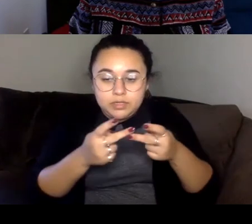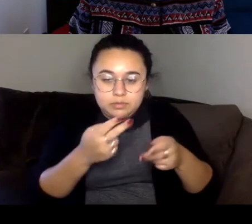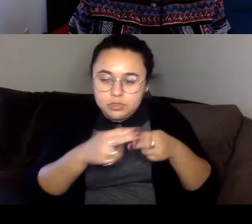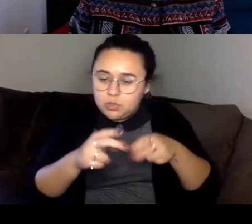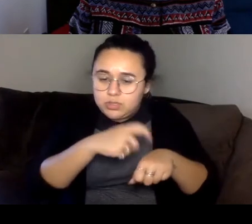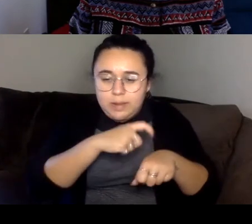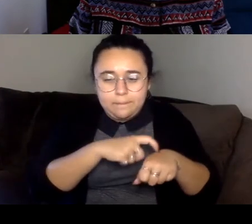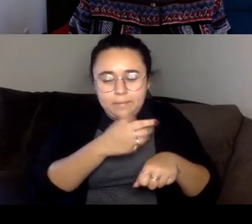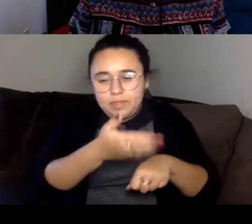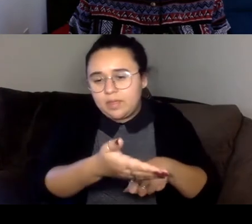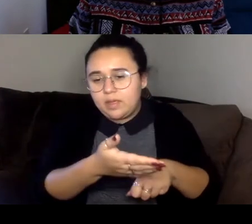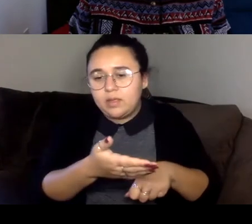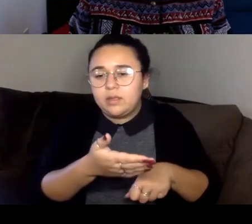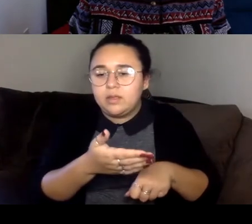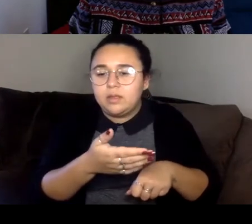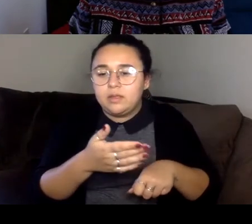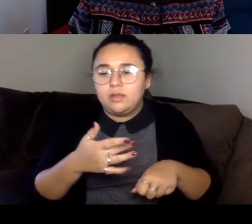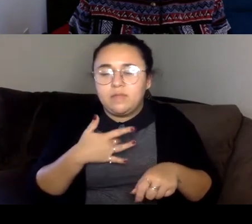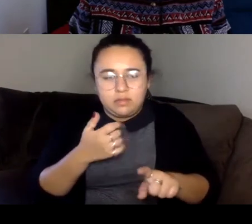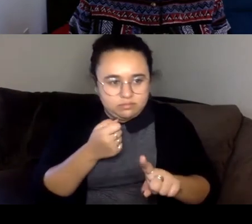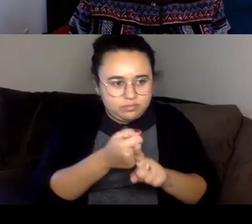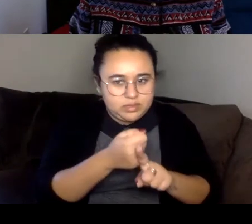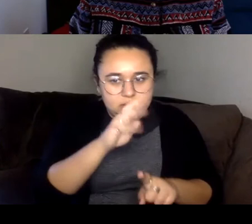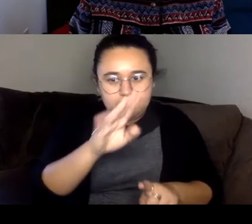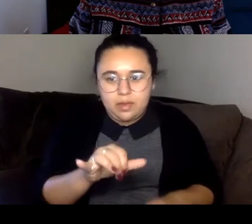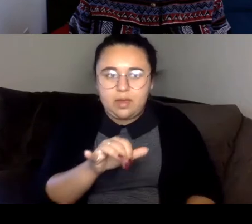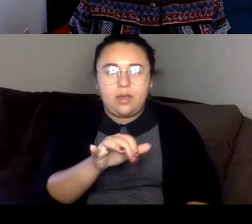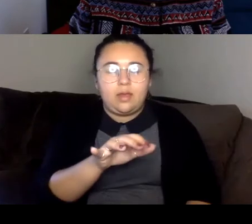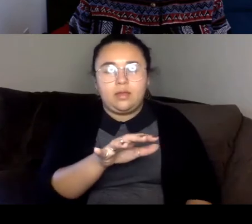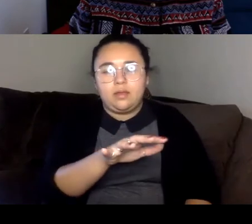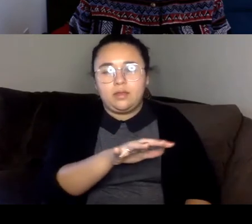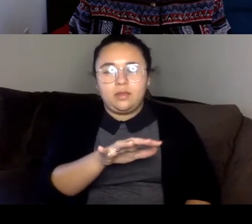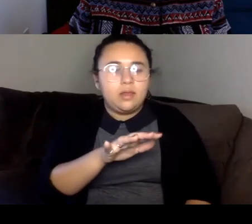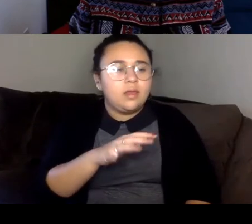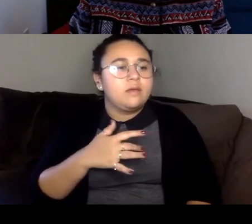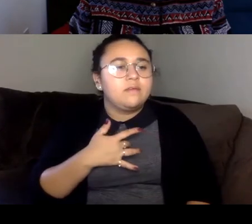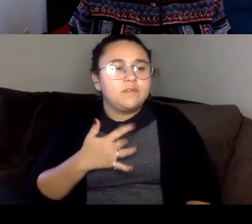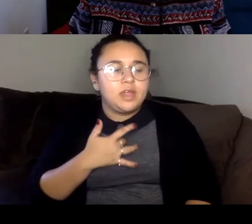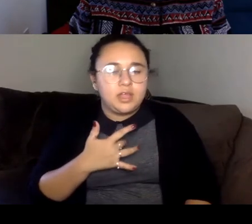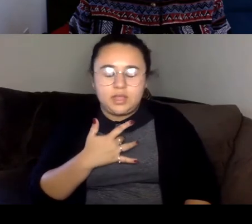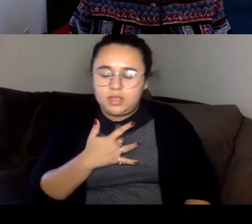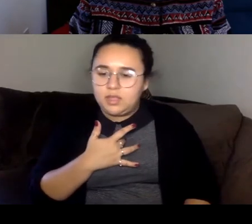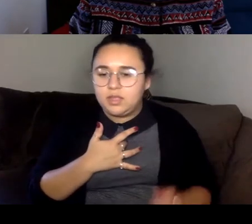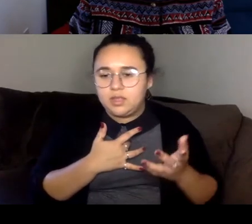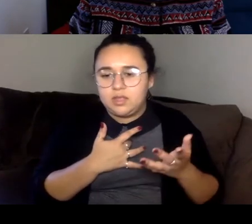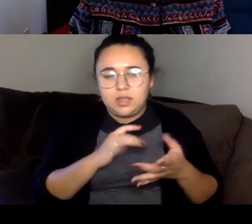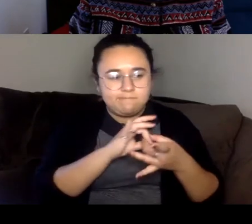I found that I was really impacted by the feeling of being in that place, and the newness of that place.